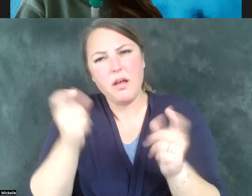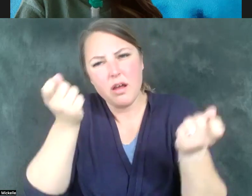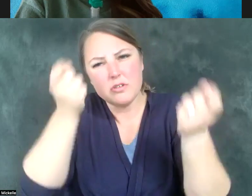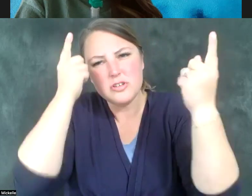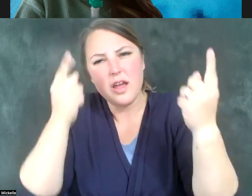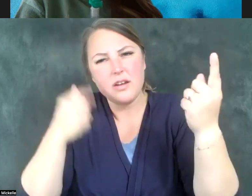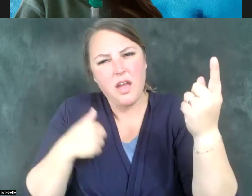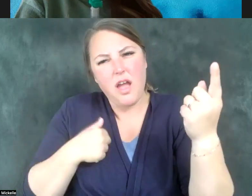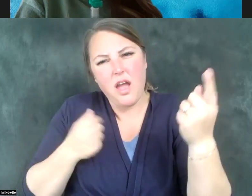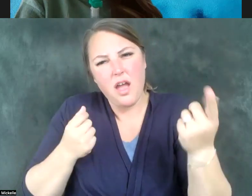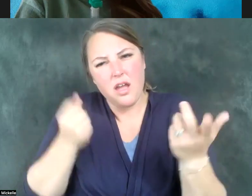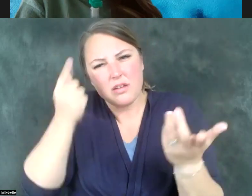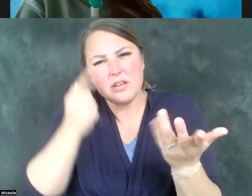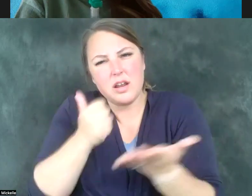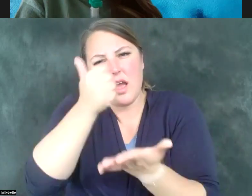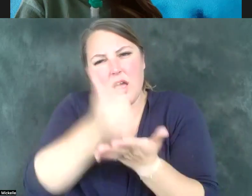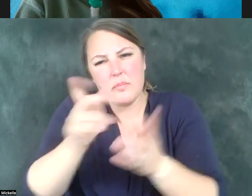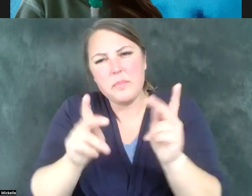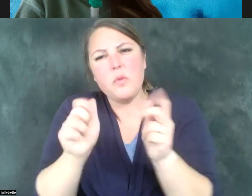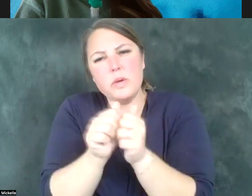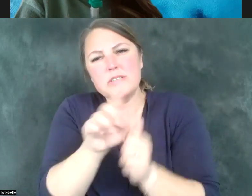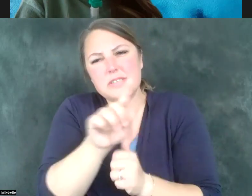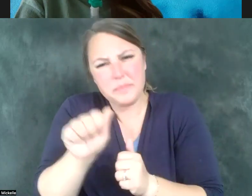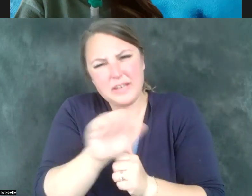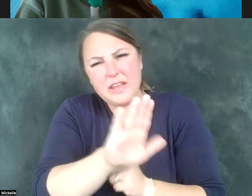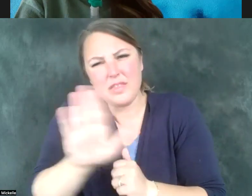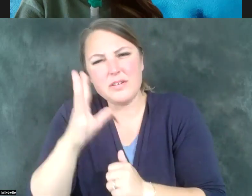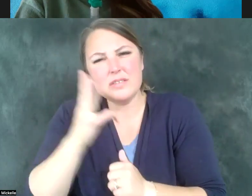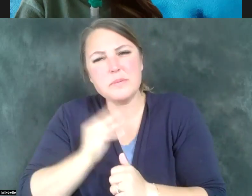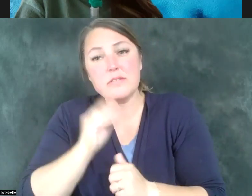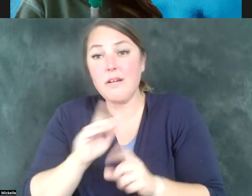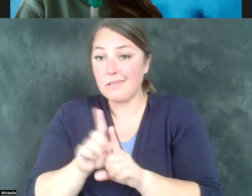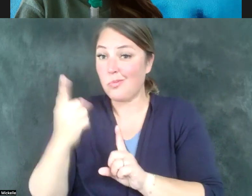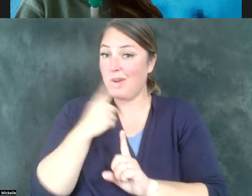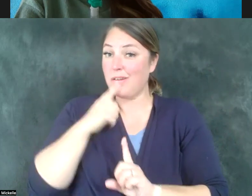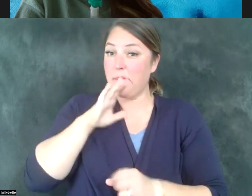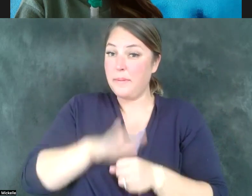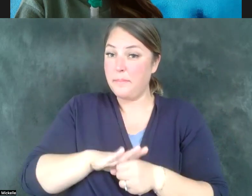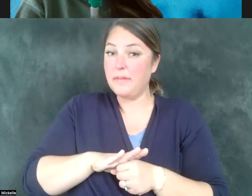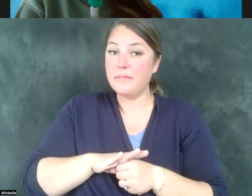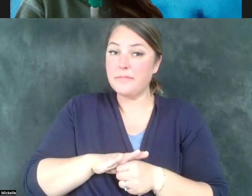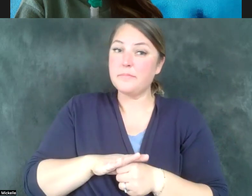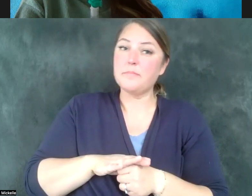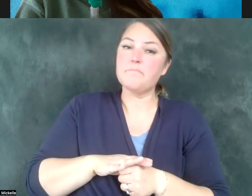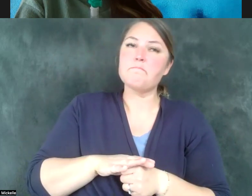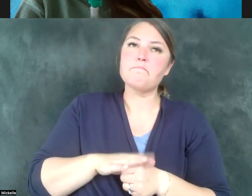struggling with disabilities are dealing with. And one of the commitments that I would make to the people with, to the